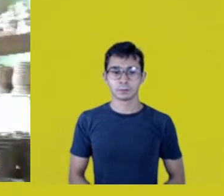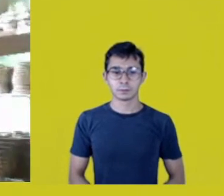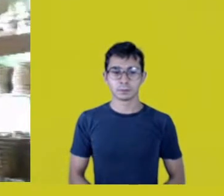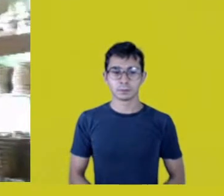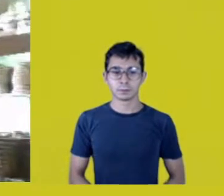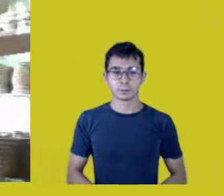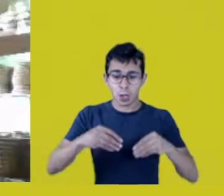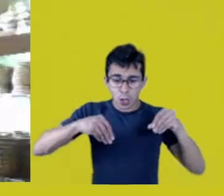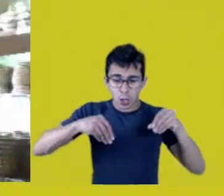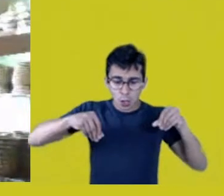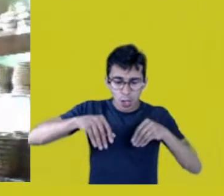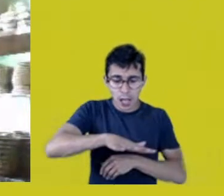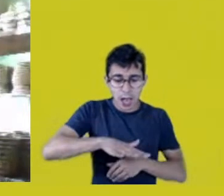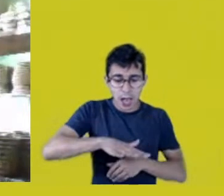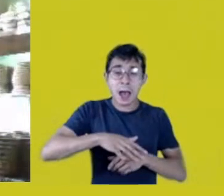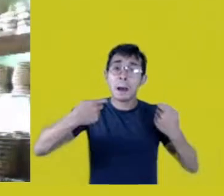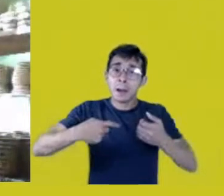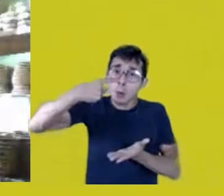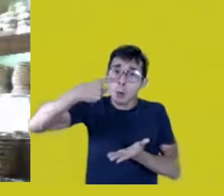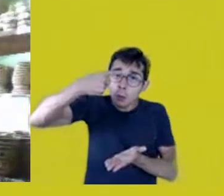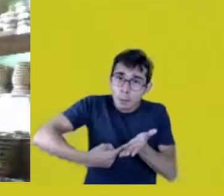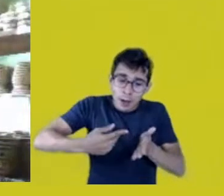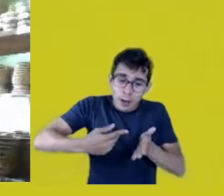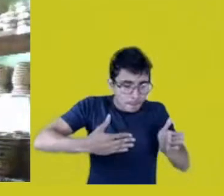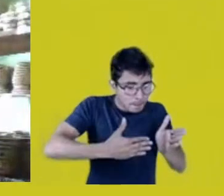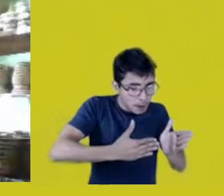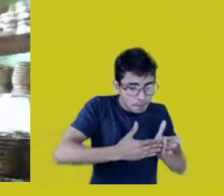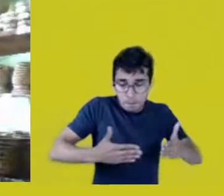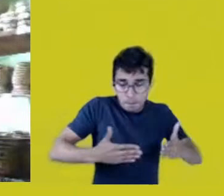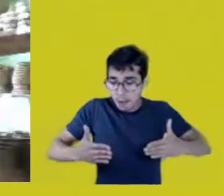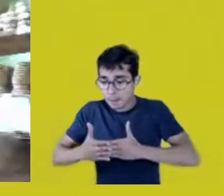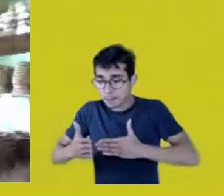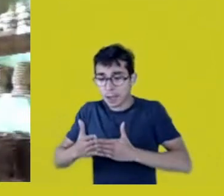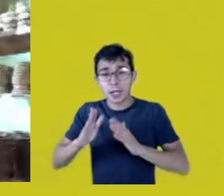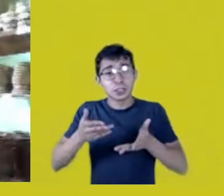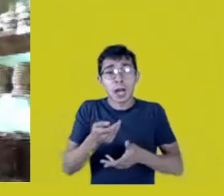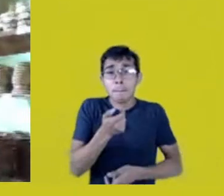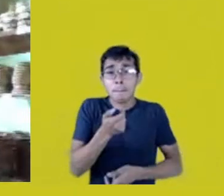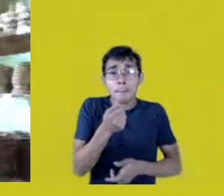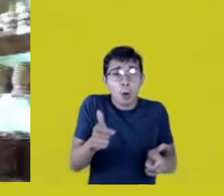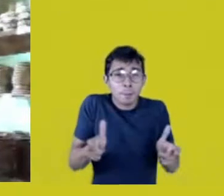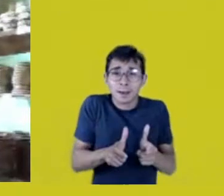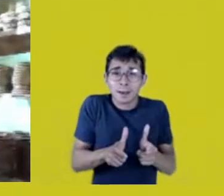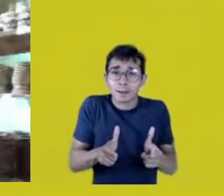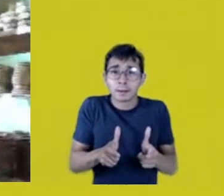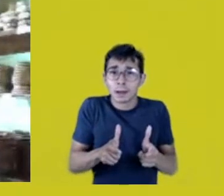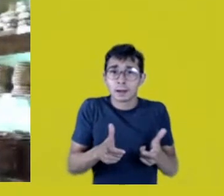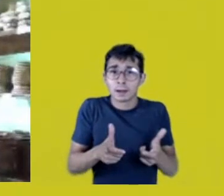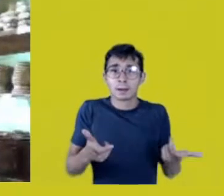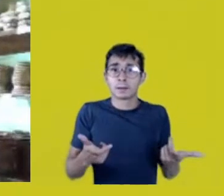almost nothing. Because we need the territory to hunt, to fish,